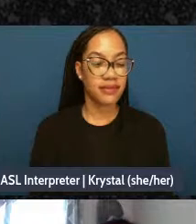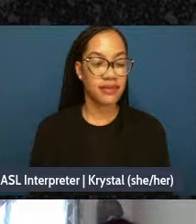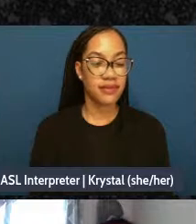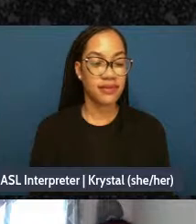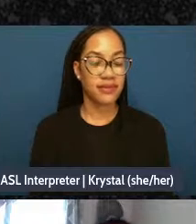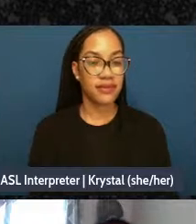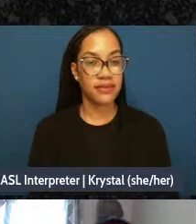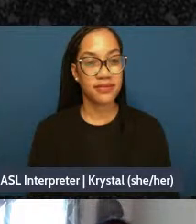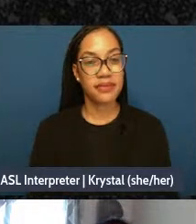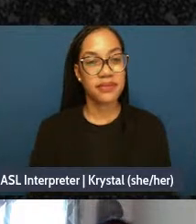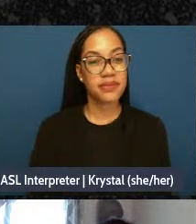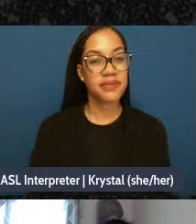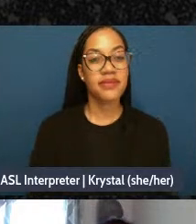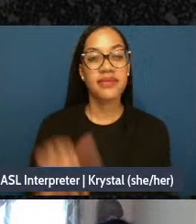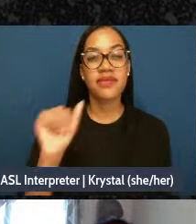okay welcome back